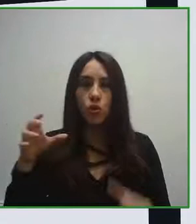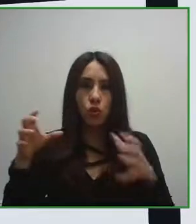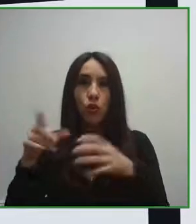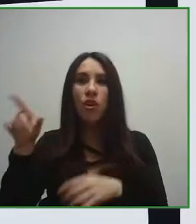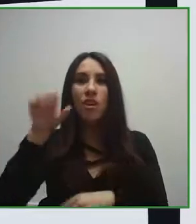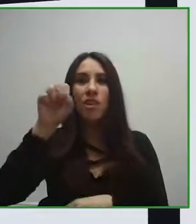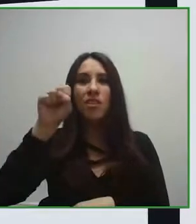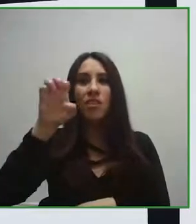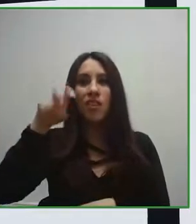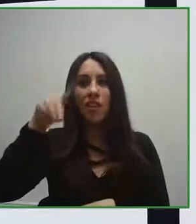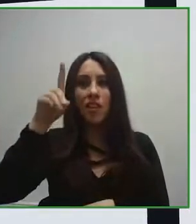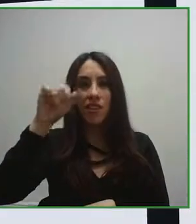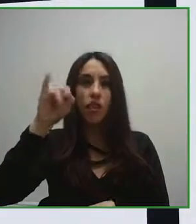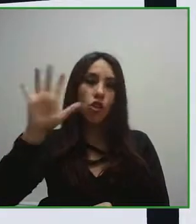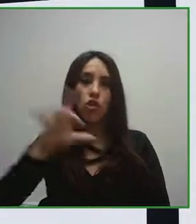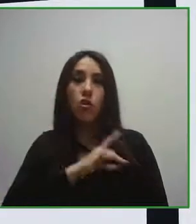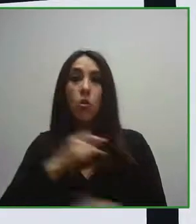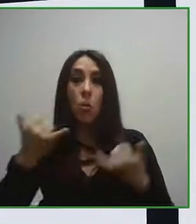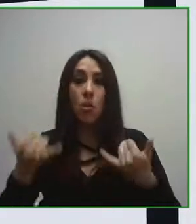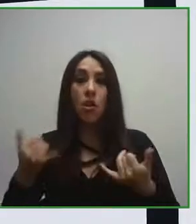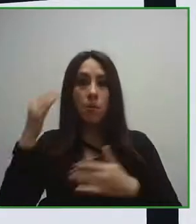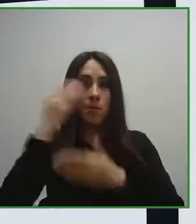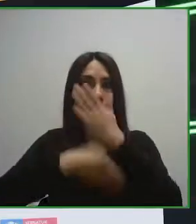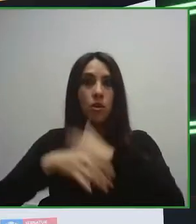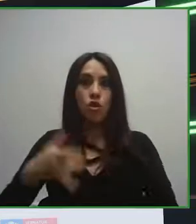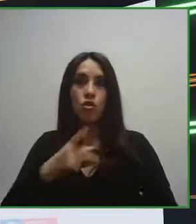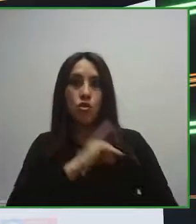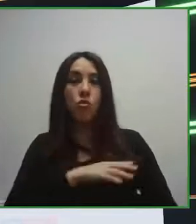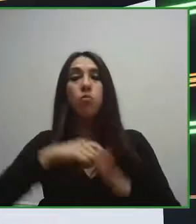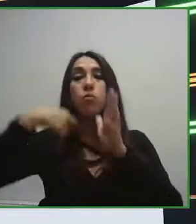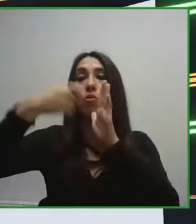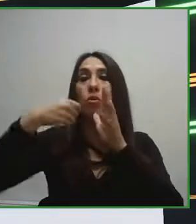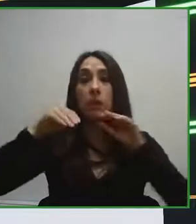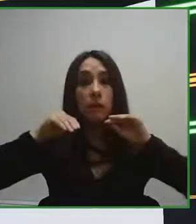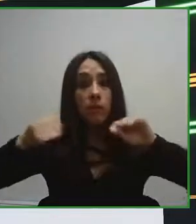Javier González from the National Disability Service from Chile